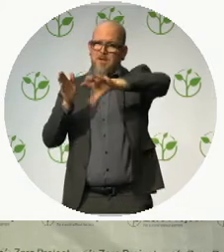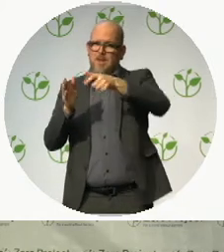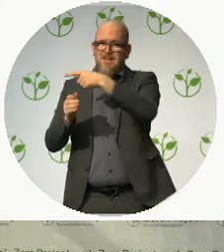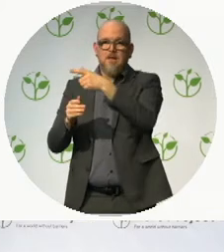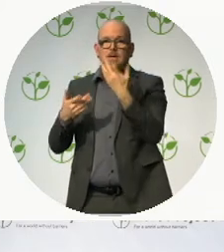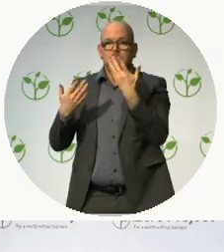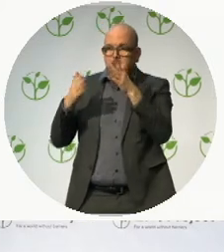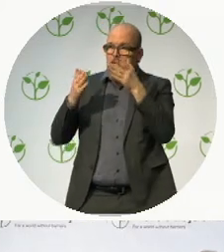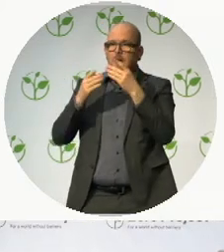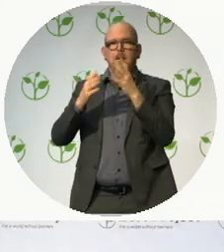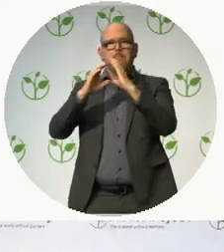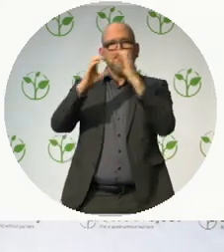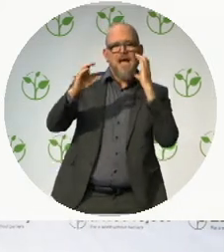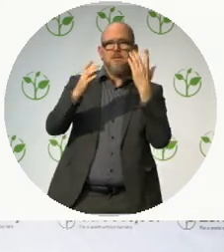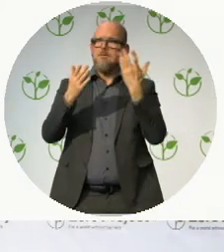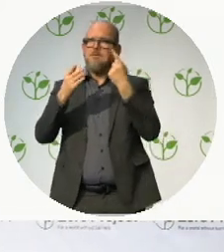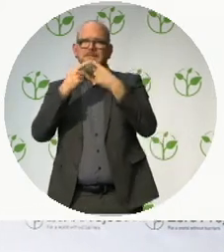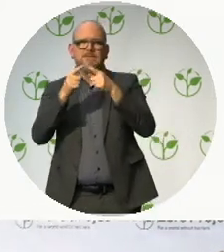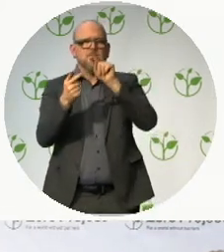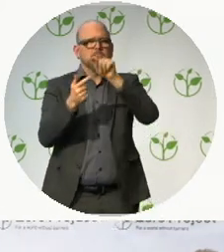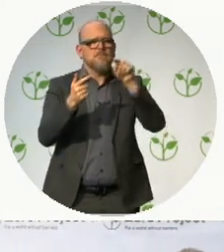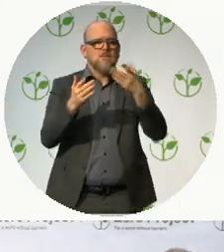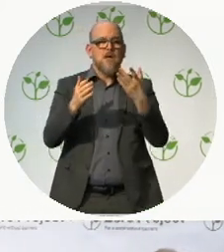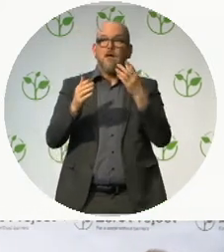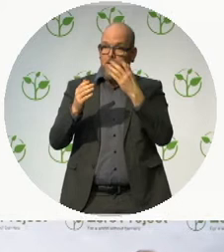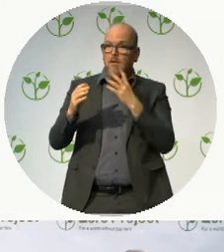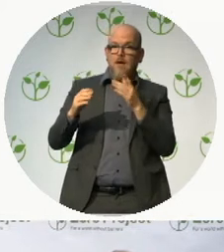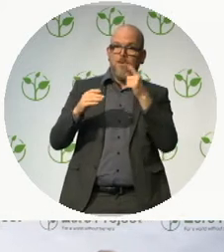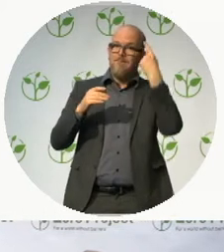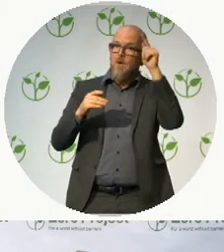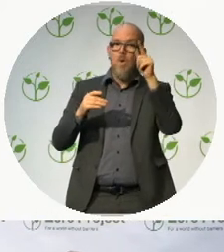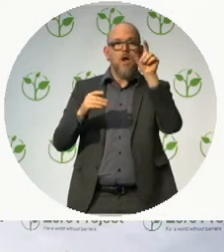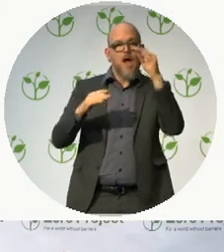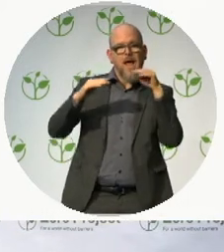The strategy includes new Universal Design standards for the whole travel chain ...